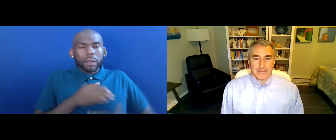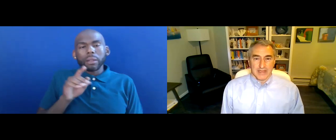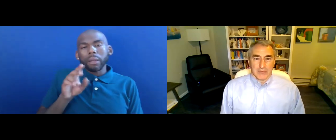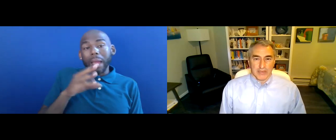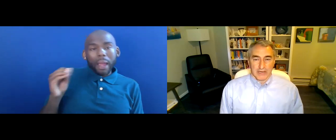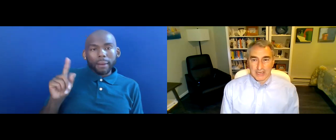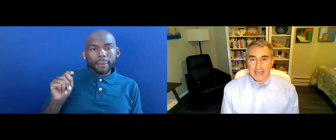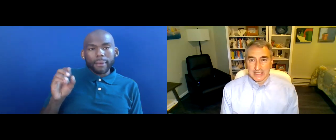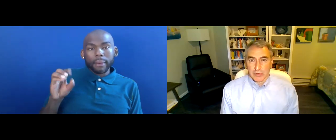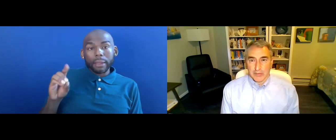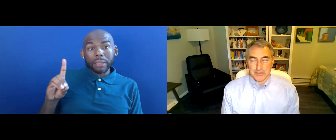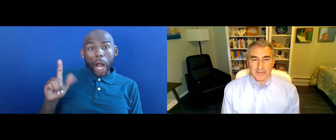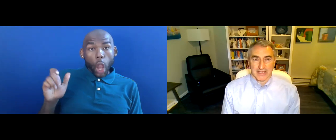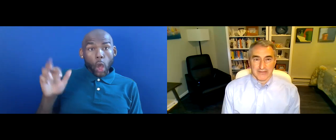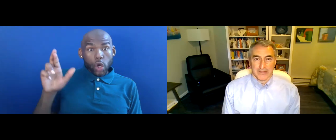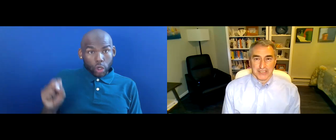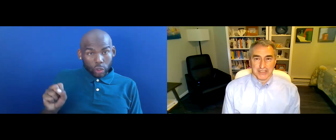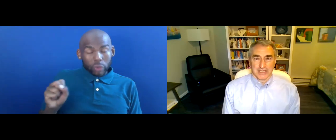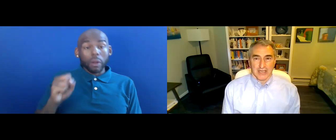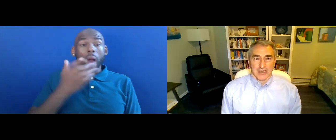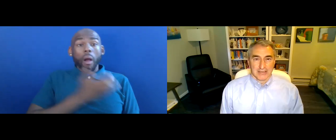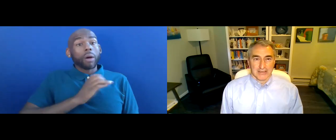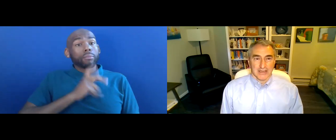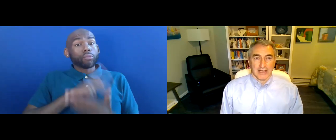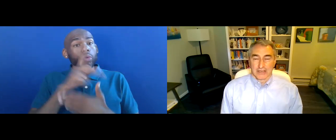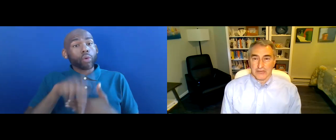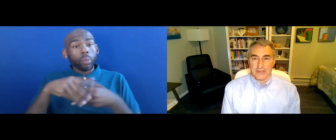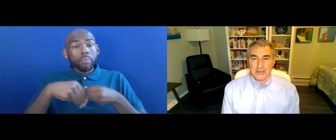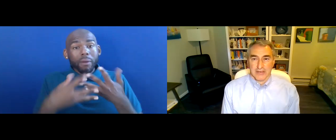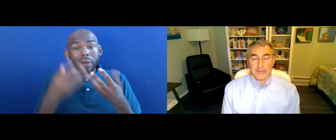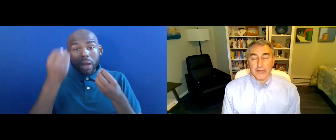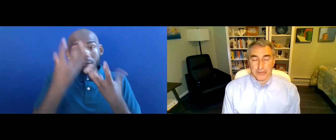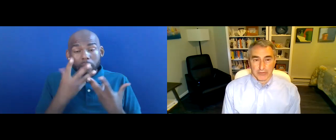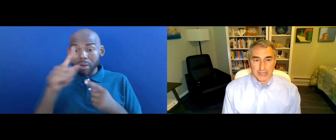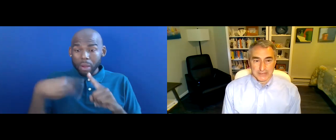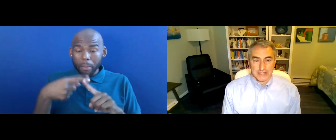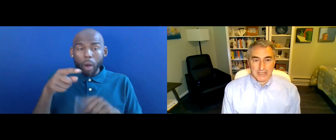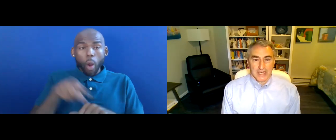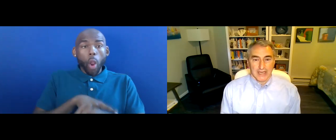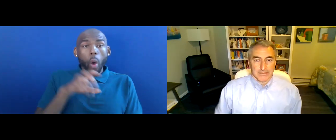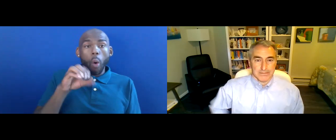WITHIN OUR GUIDANCE WE PROVIDE INFORMATION ON LONG COVID FOR BOTH PROGRAMS.